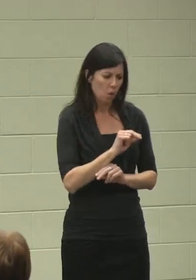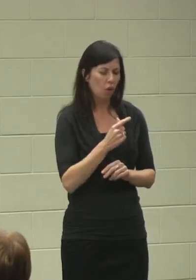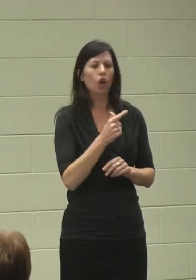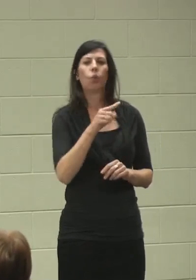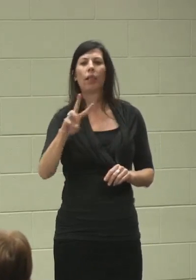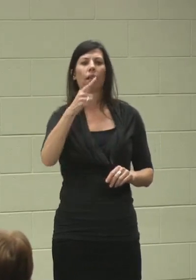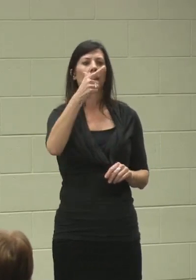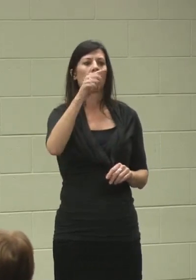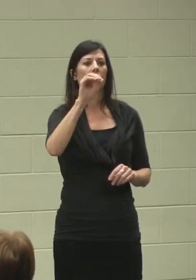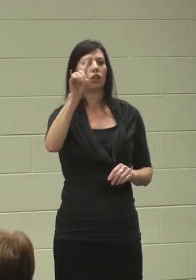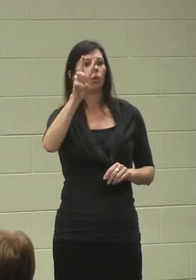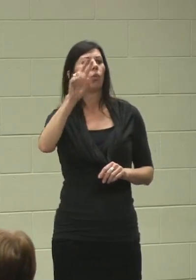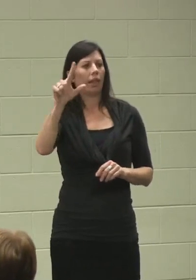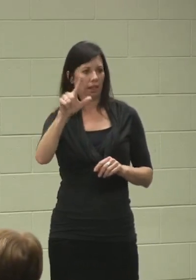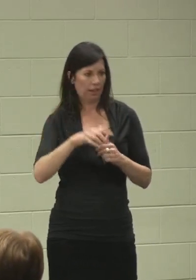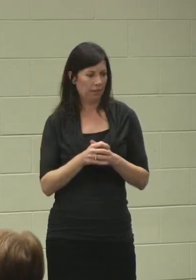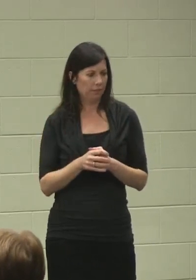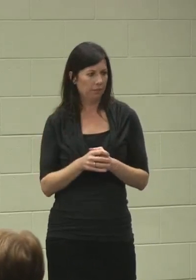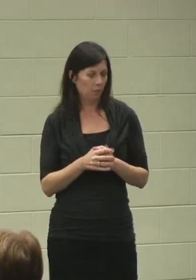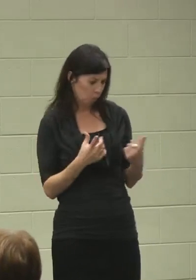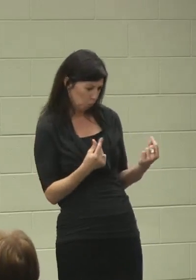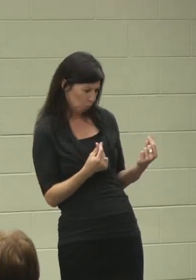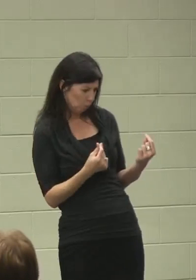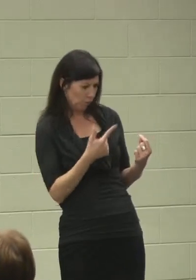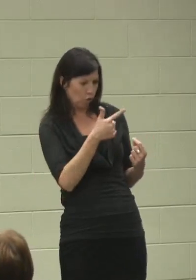OK. What did you do for Goodwill?